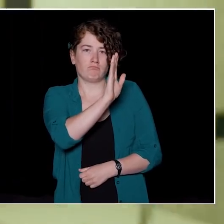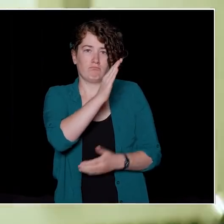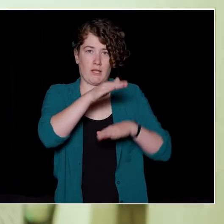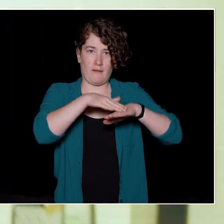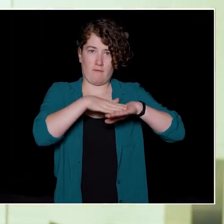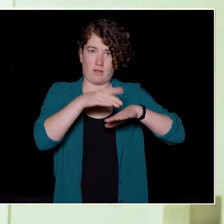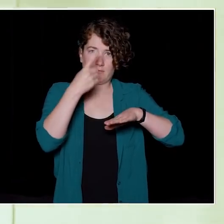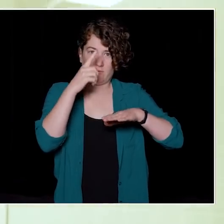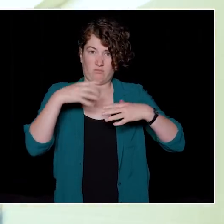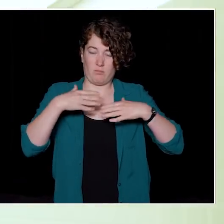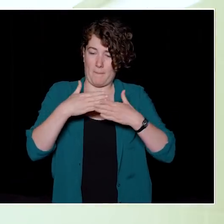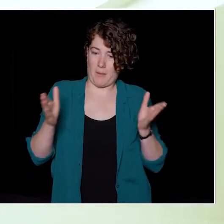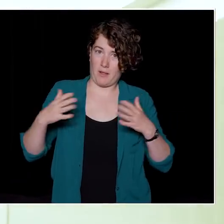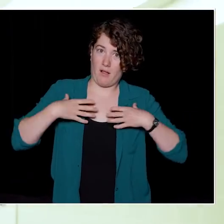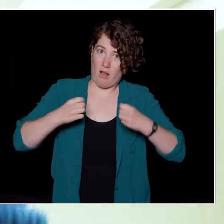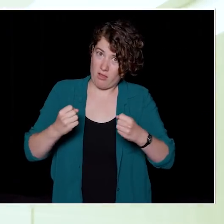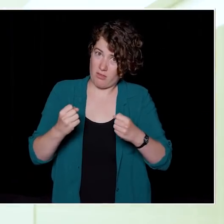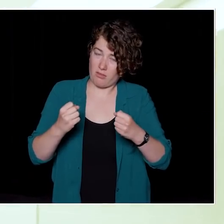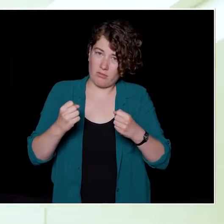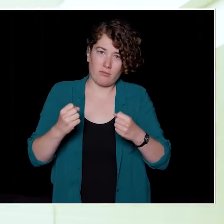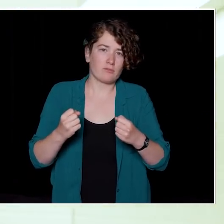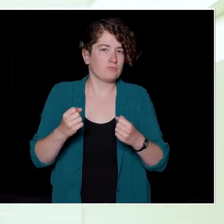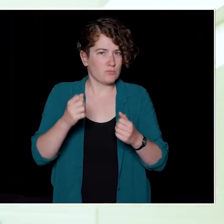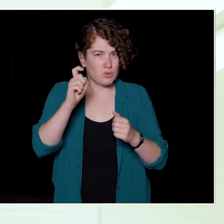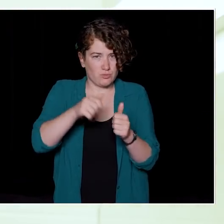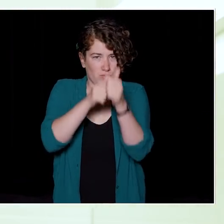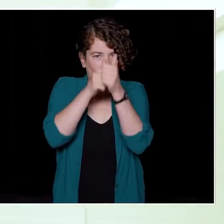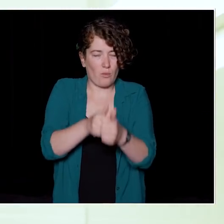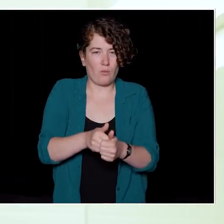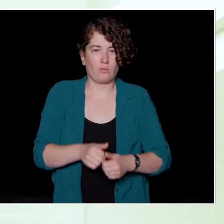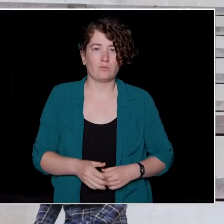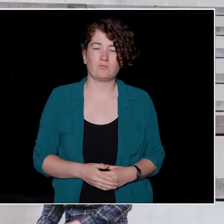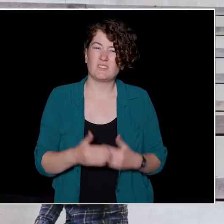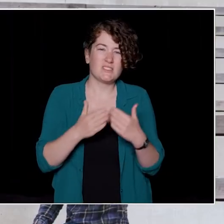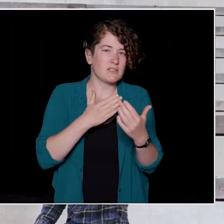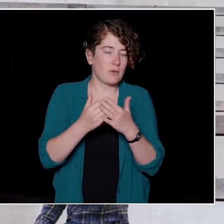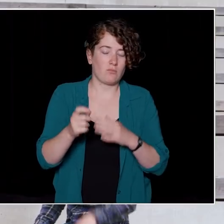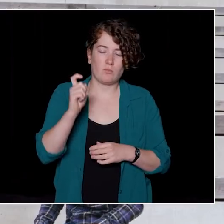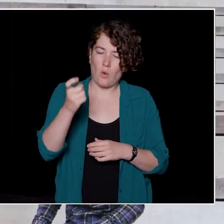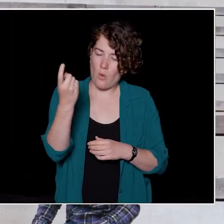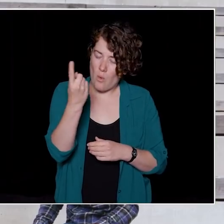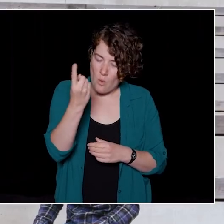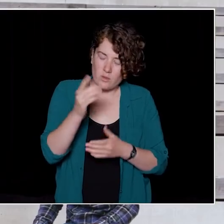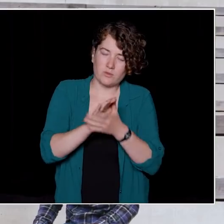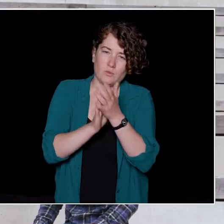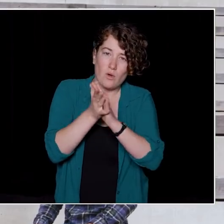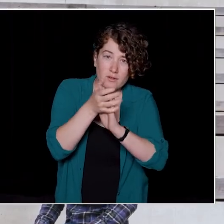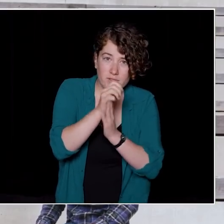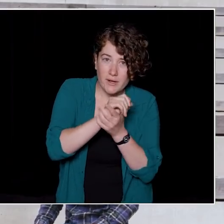wherever you live, wash your hands frequently, socially distance